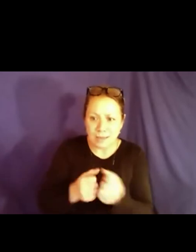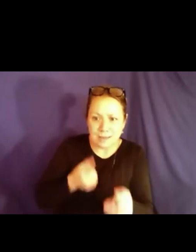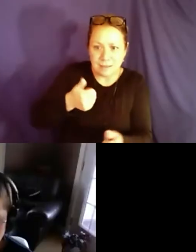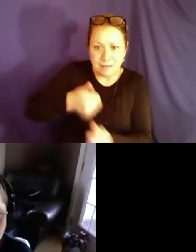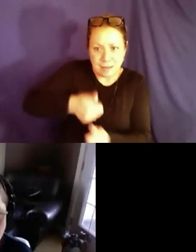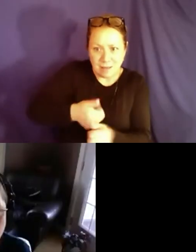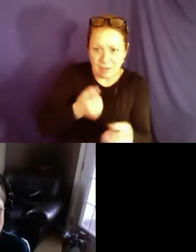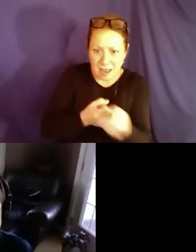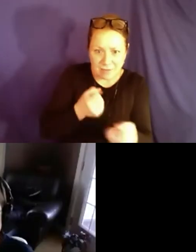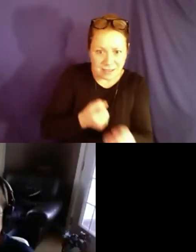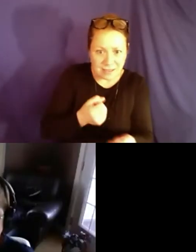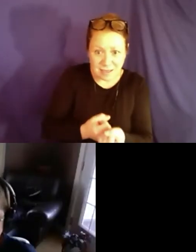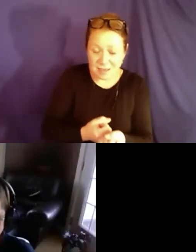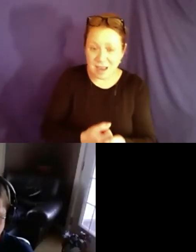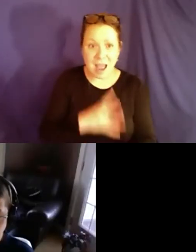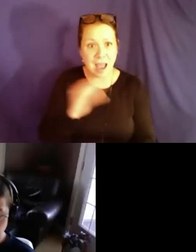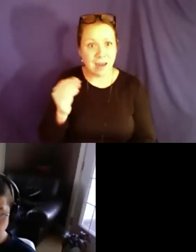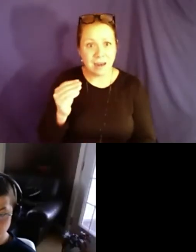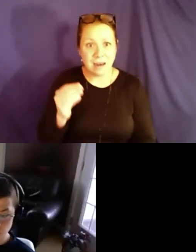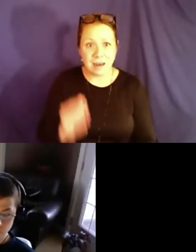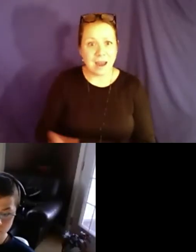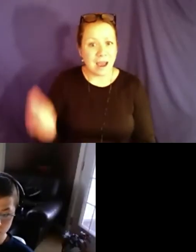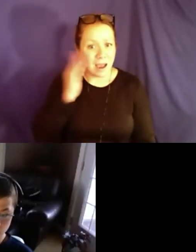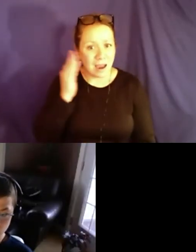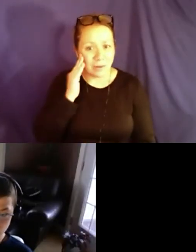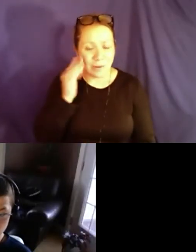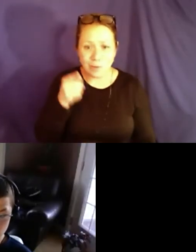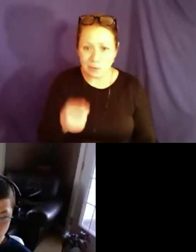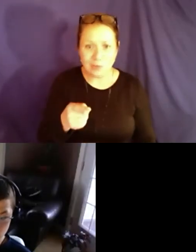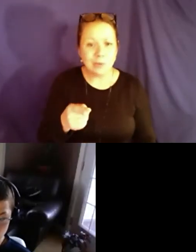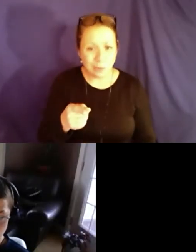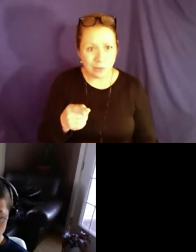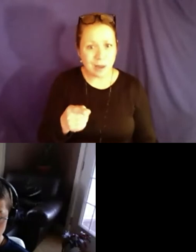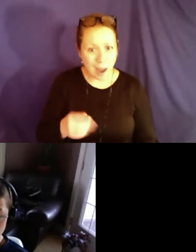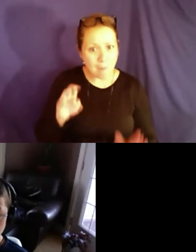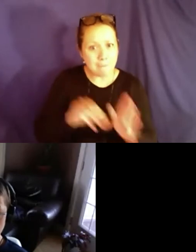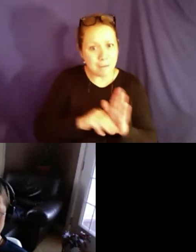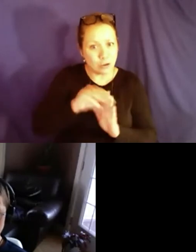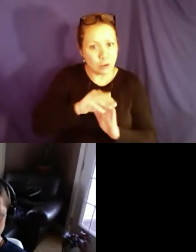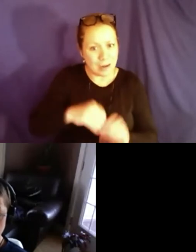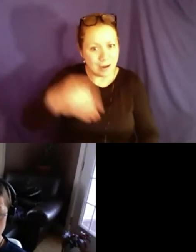but you have journeyed so fast in self-advocacy. The level